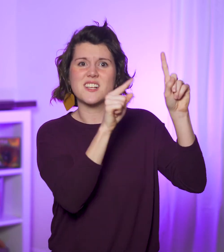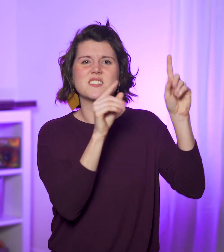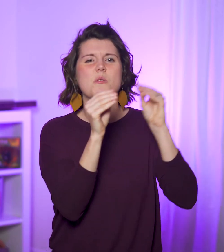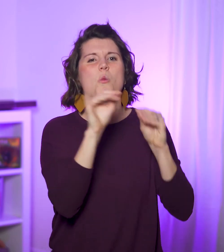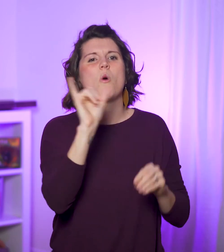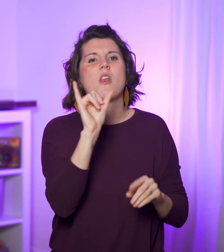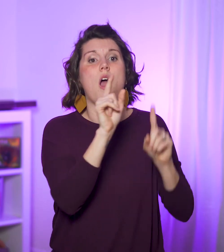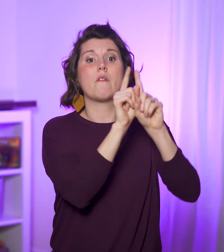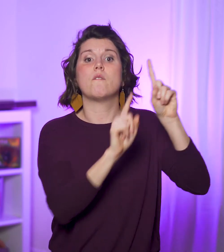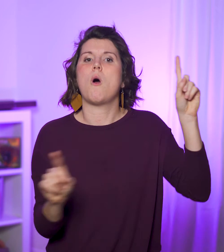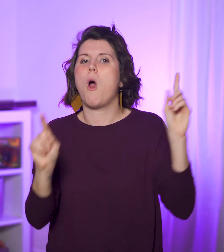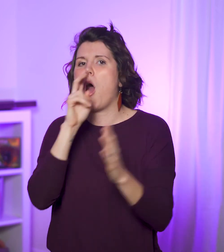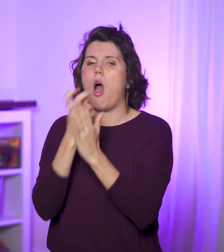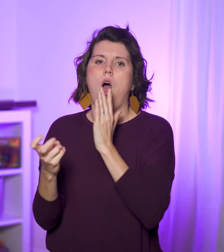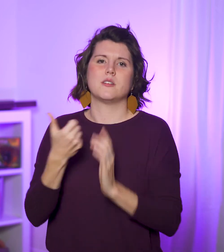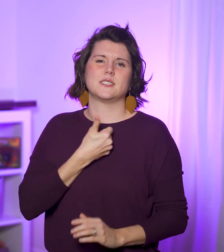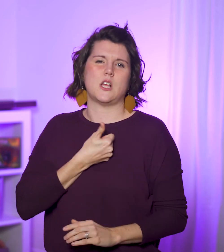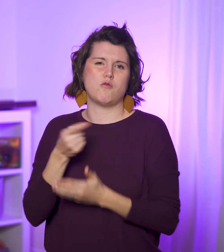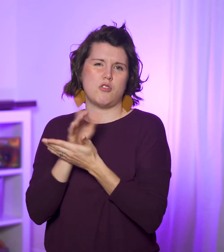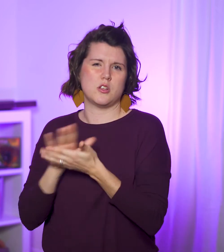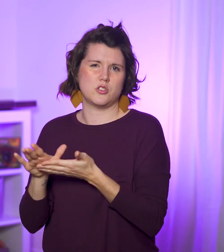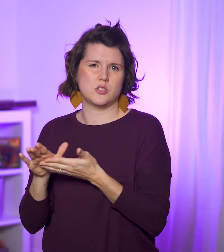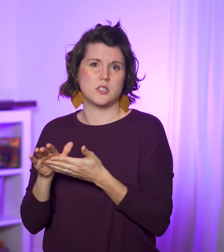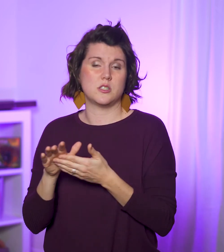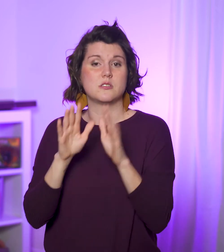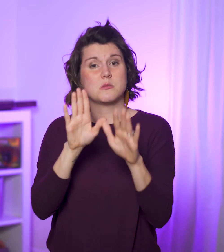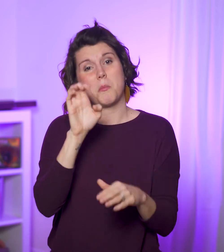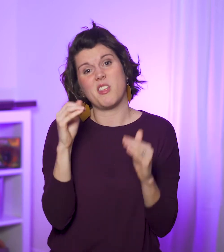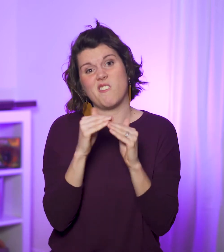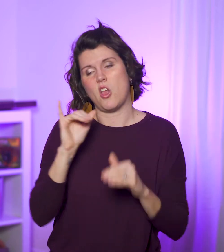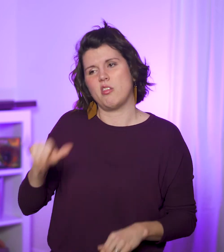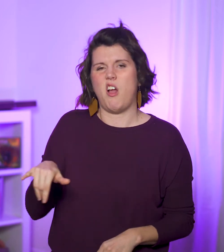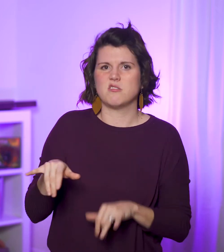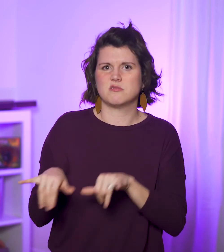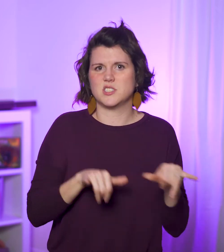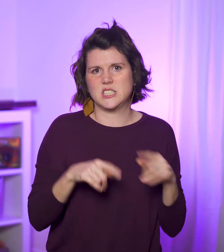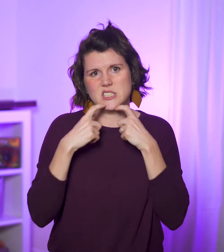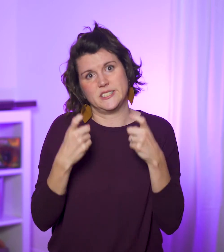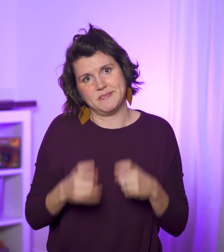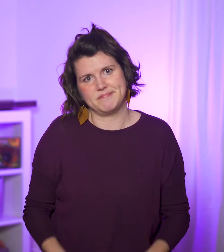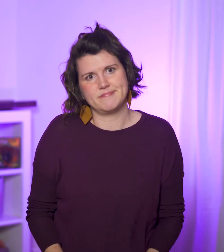is more like falling into self-righteousness (which, to be fair, is also sin),